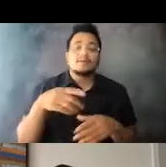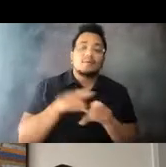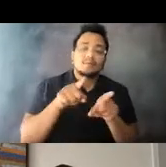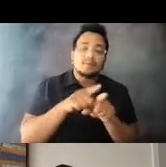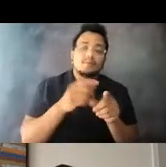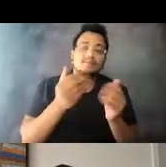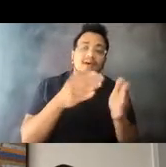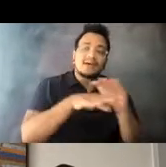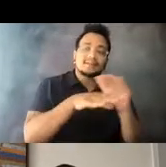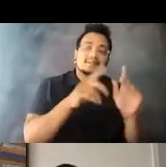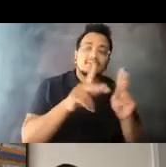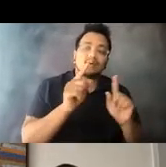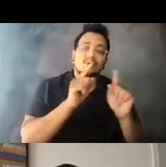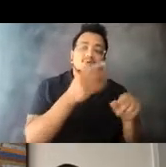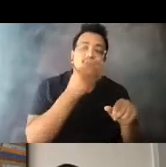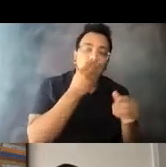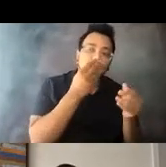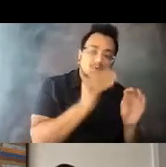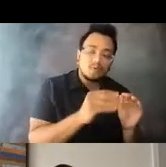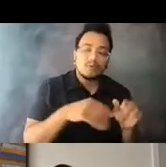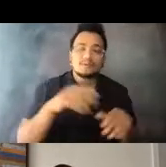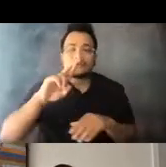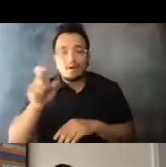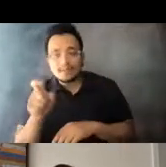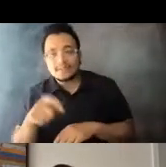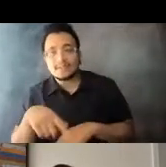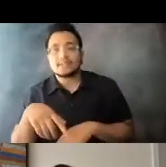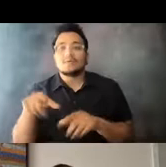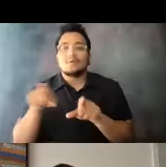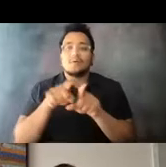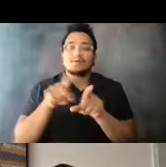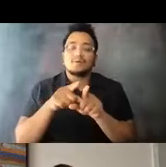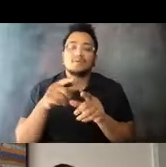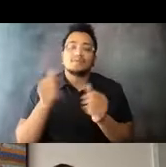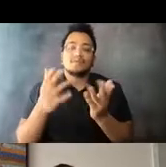15:07:25 Wi-Fi hot spots for communities and students and transported essential workers to and from their jobs.